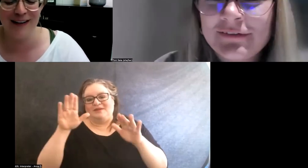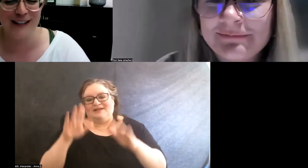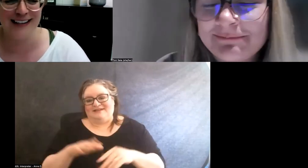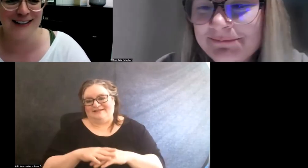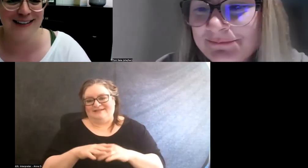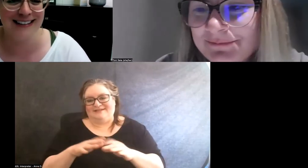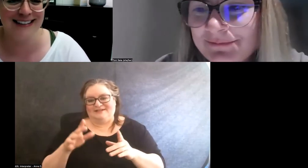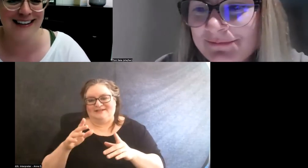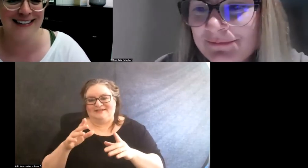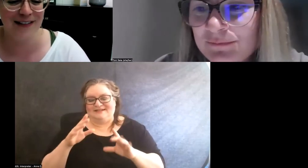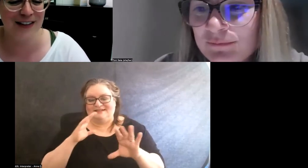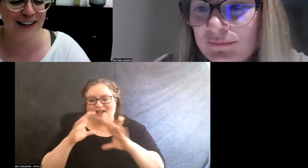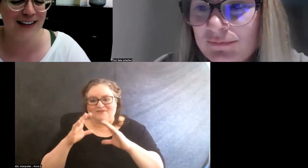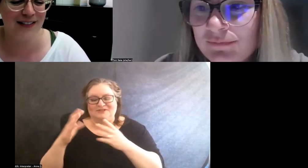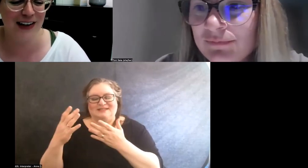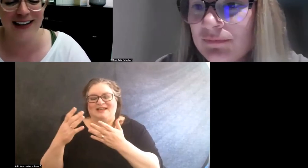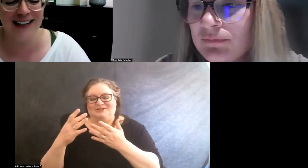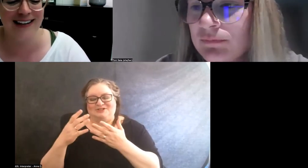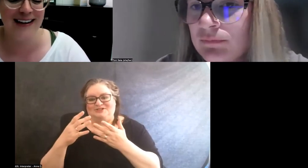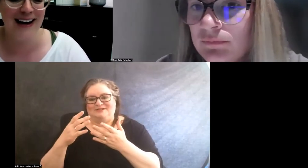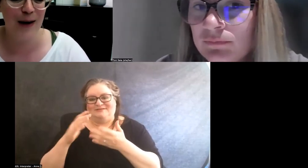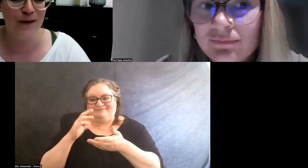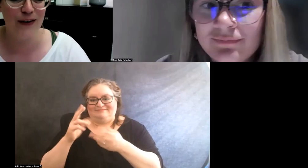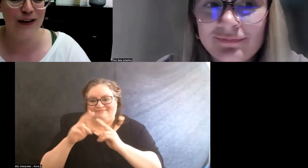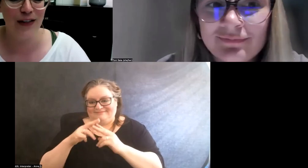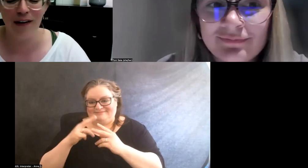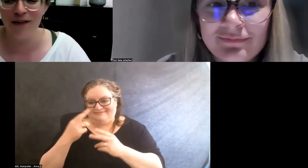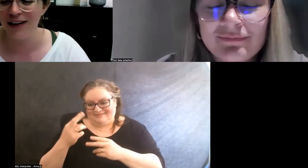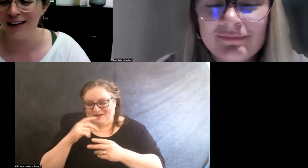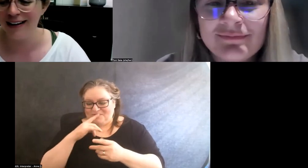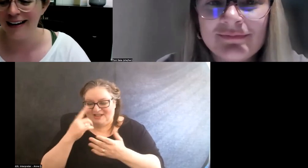Conversationalist as ever and very helpful, thoughtful.